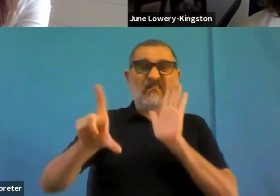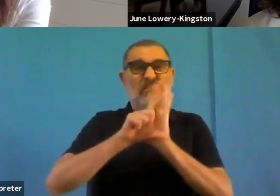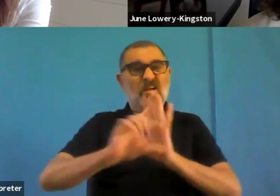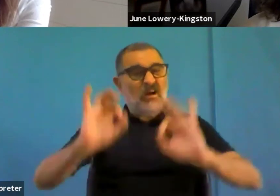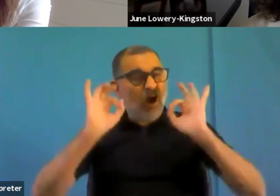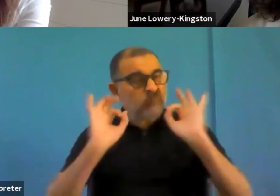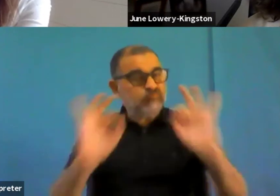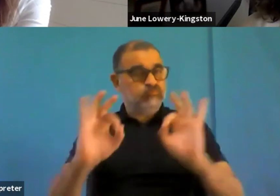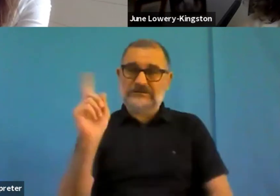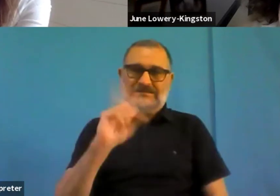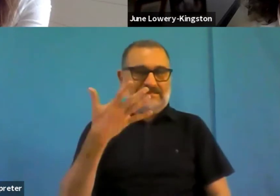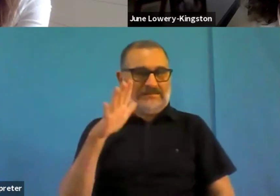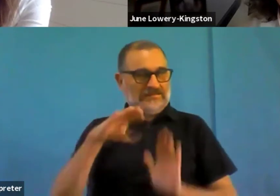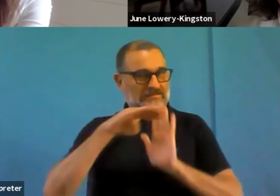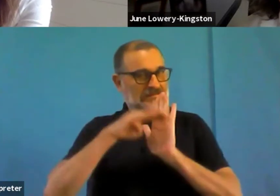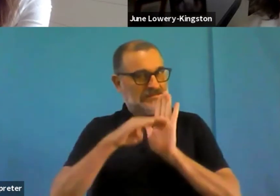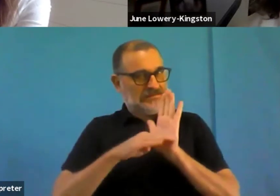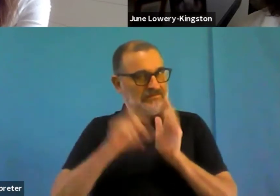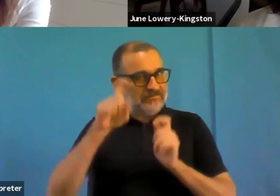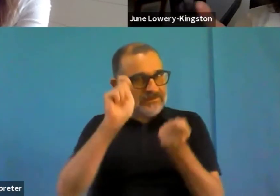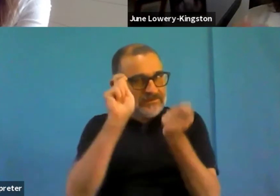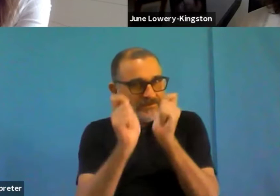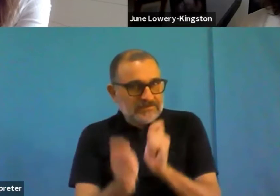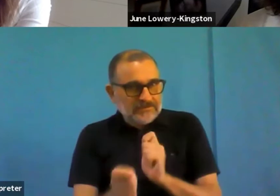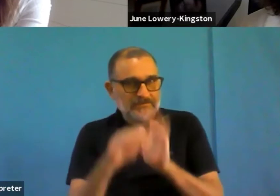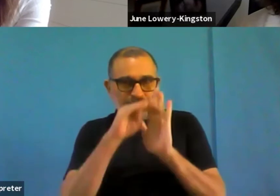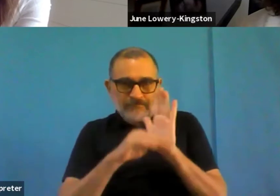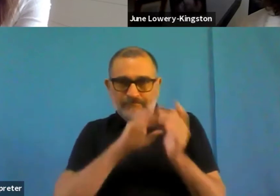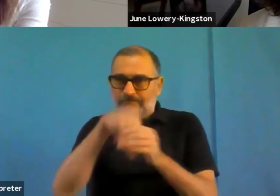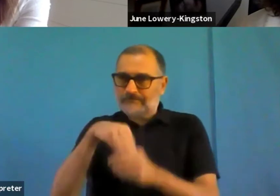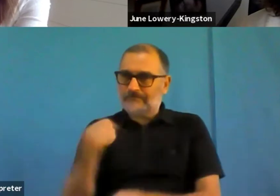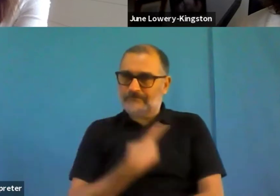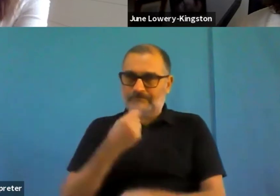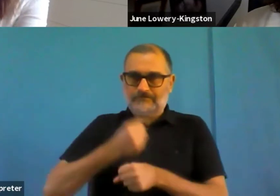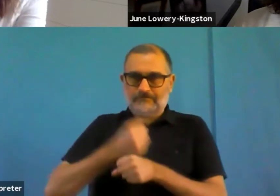23rd of June this year was the date for mobile apps, which makes perfect sense of what Barbara